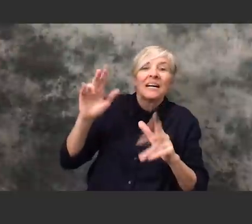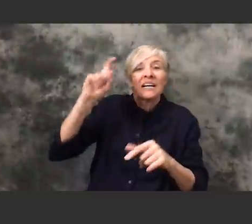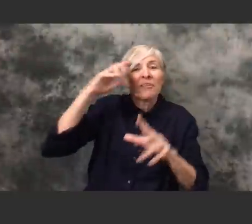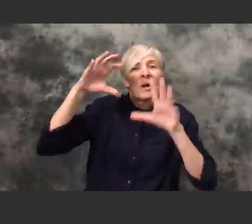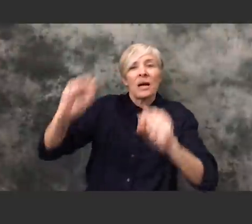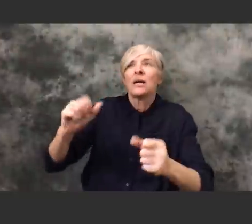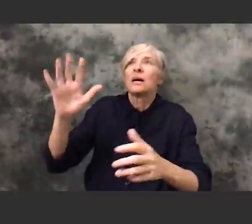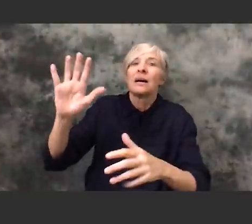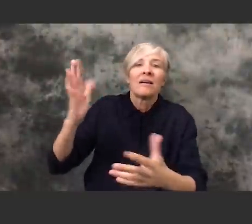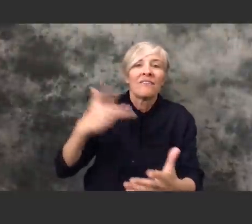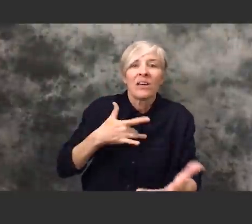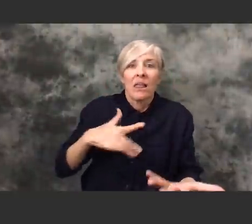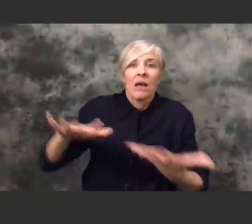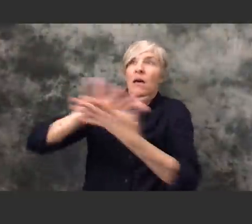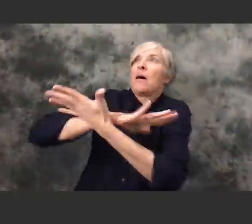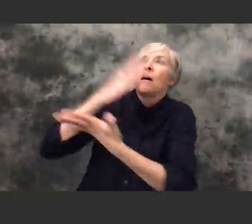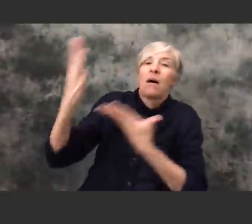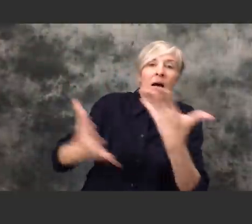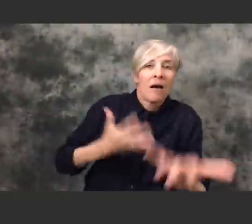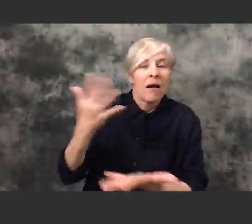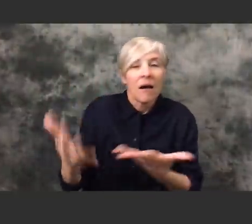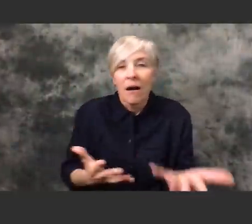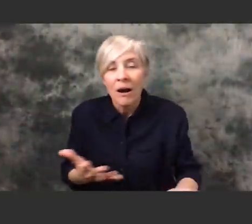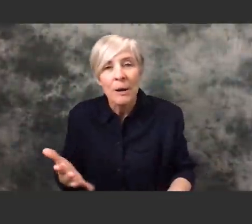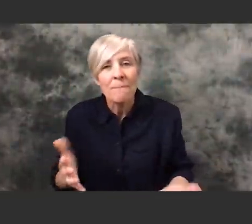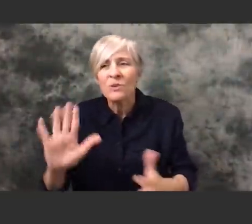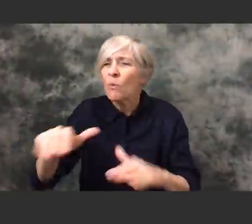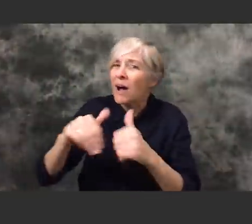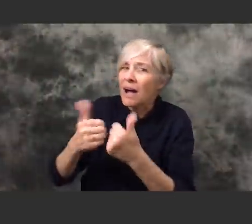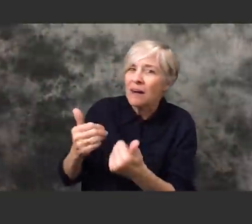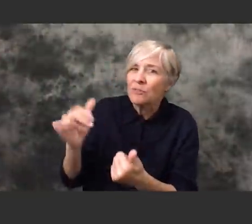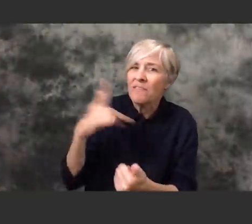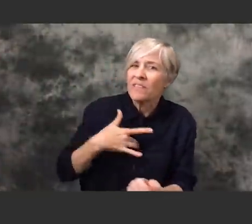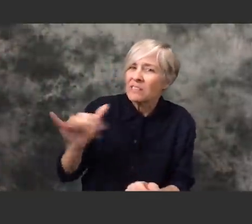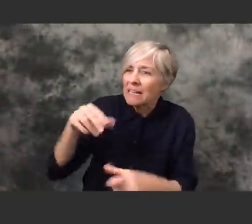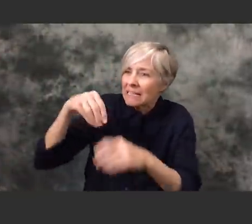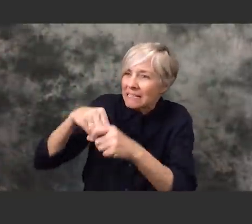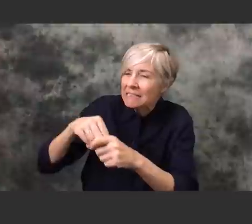kind of like what it's like to be in Italy and you know everyone's just